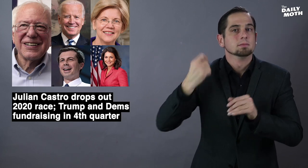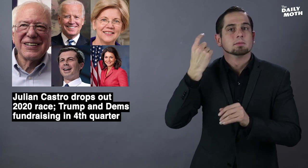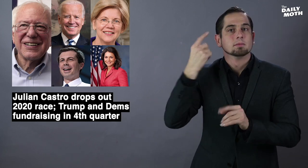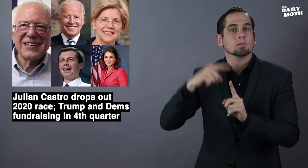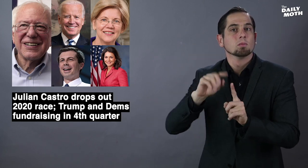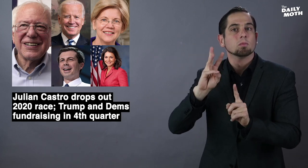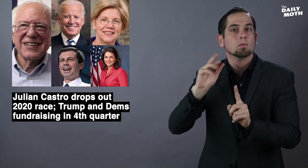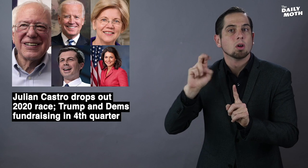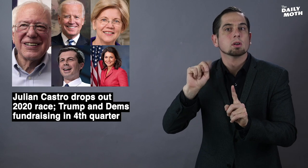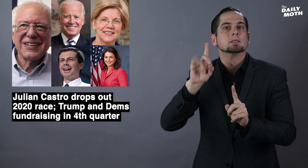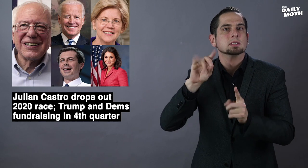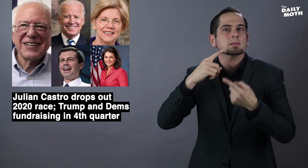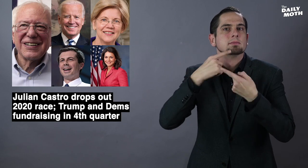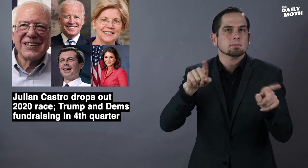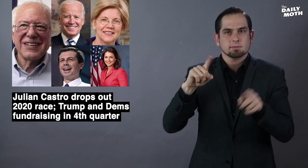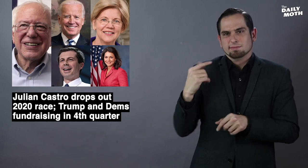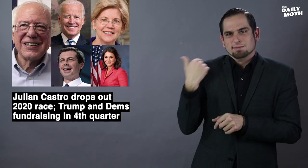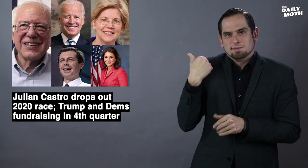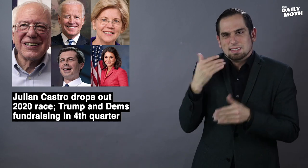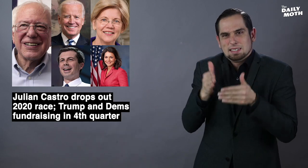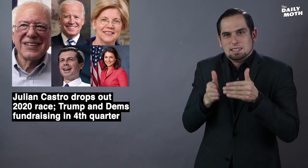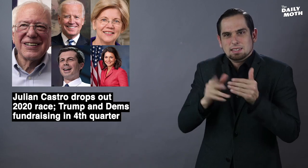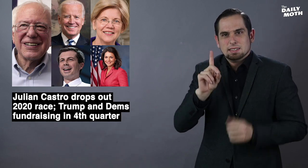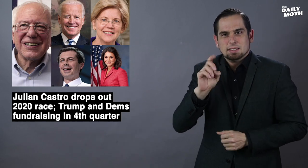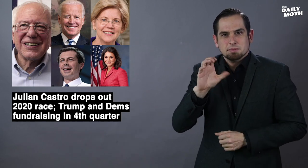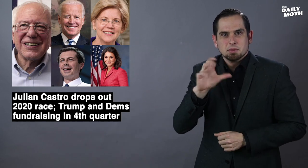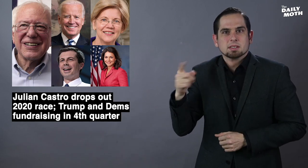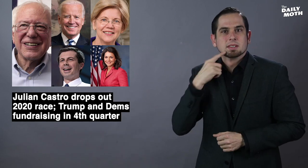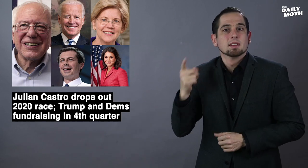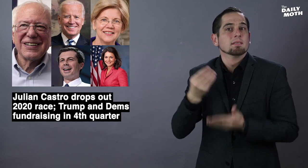Warren did announce at the end of December that